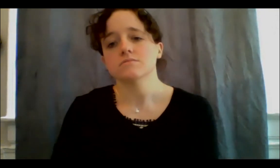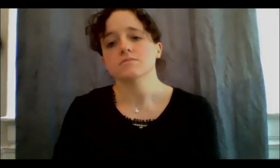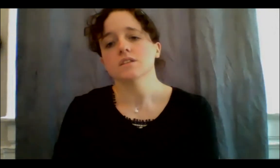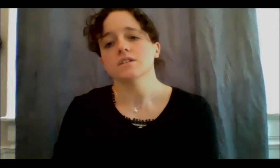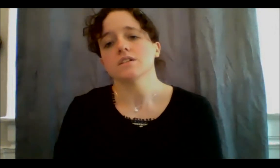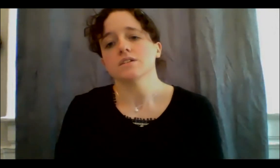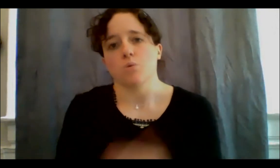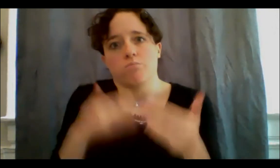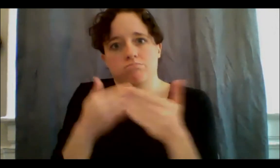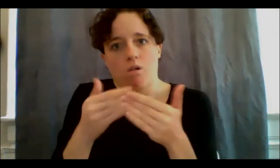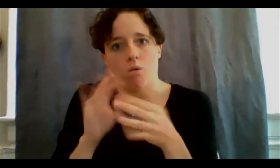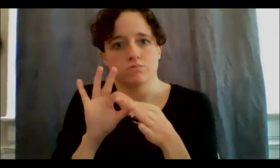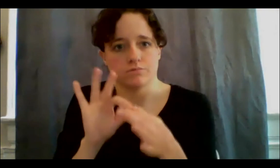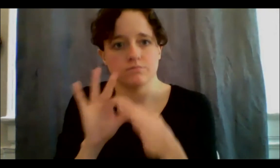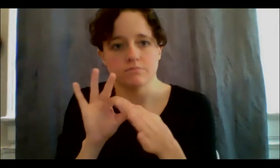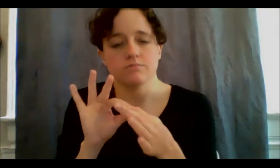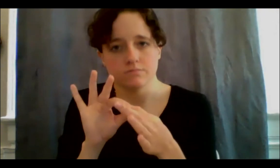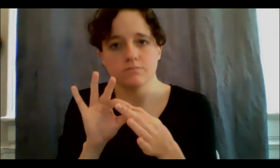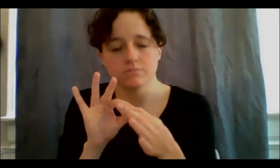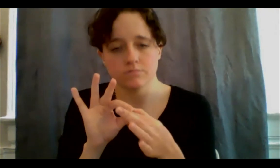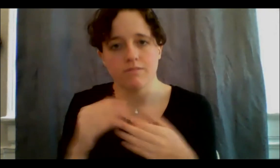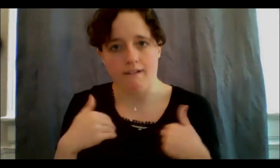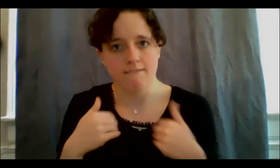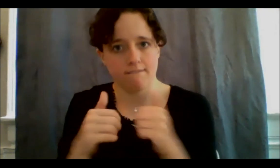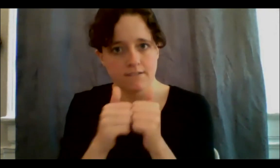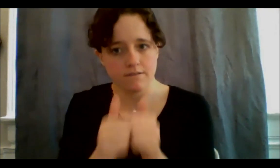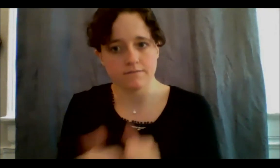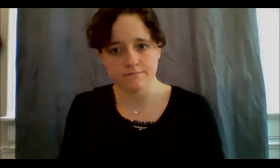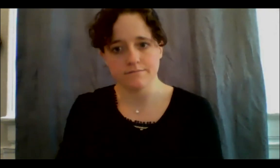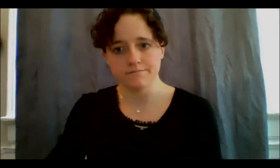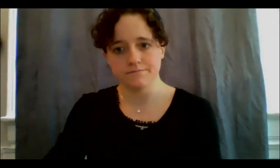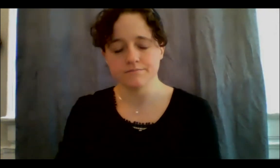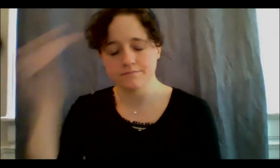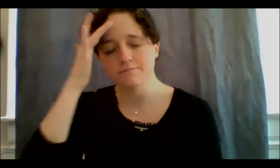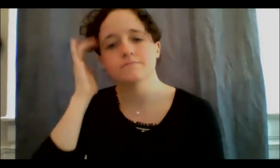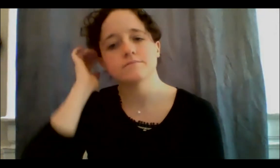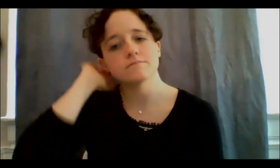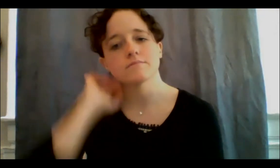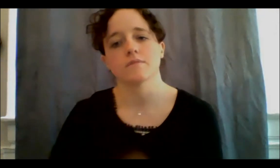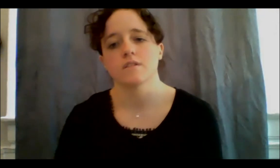ourselves. So I am in so much gratitude that you three have created the space